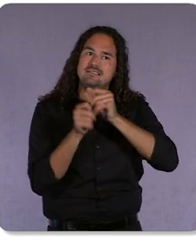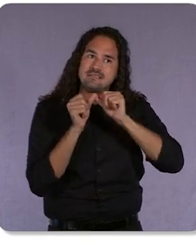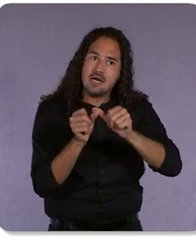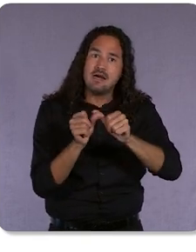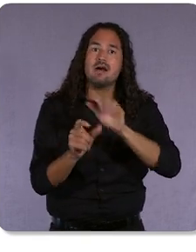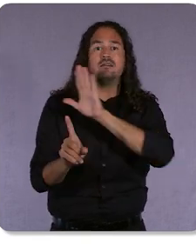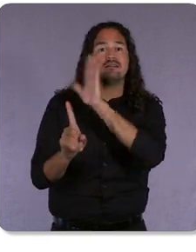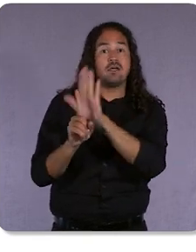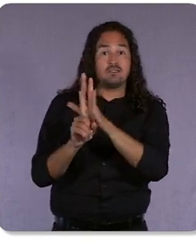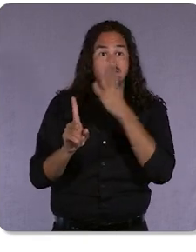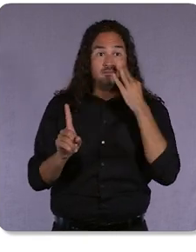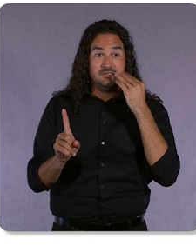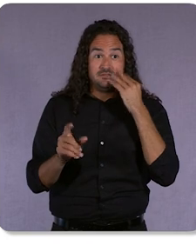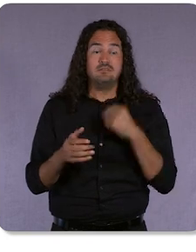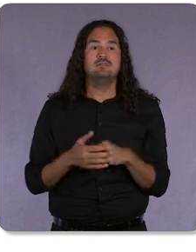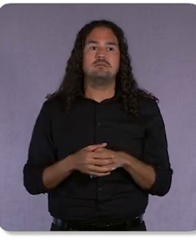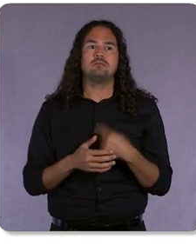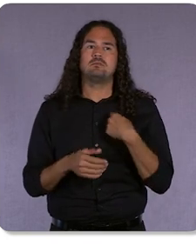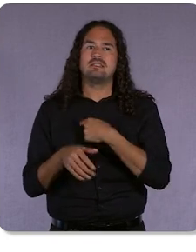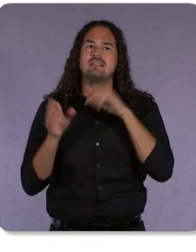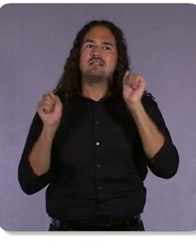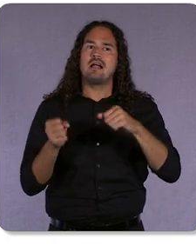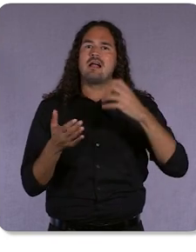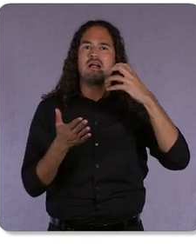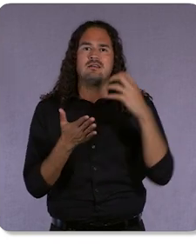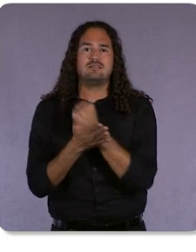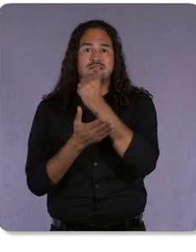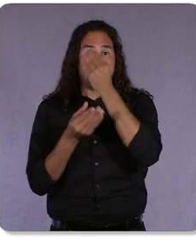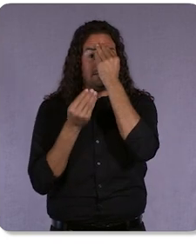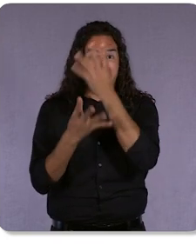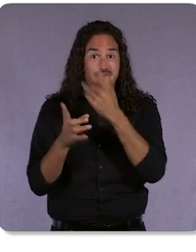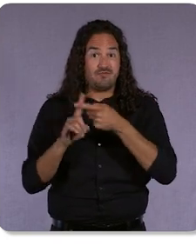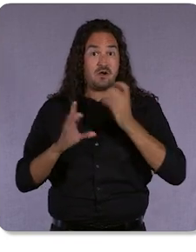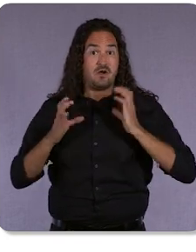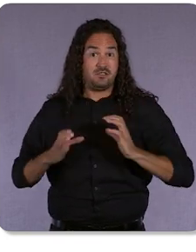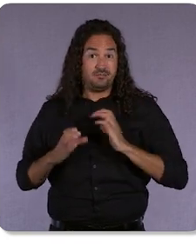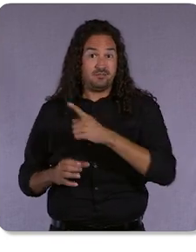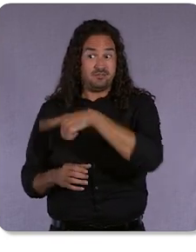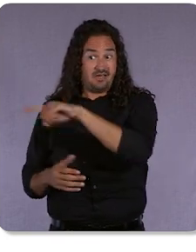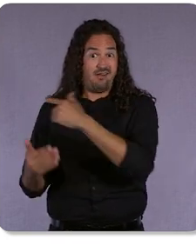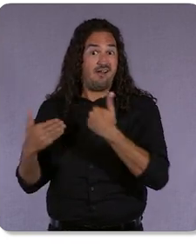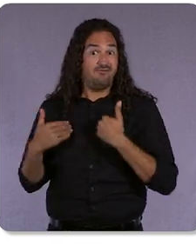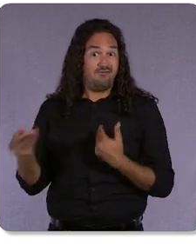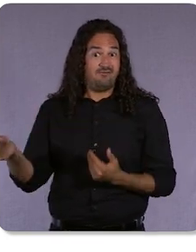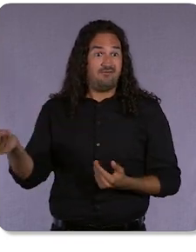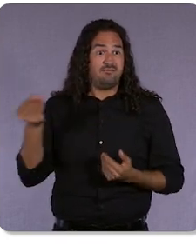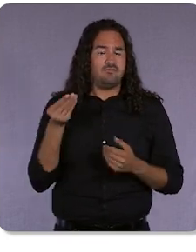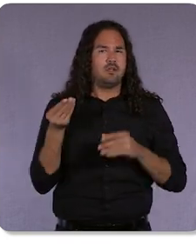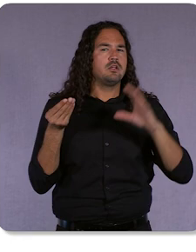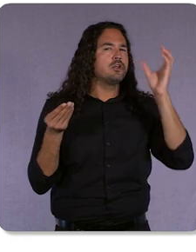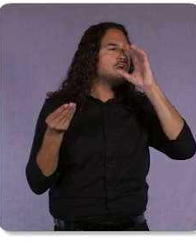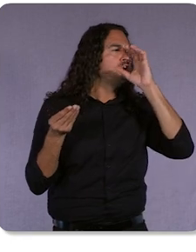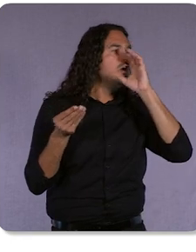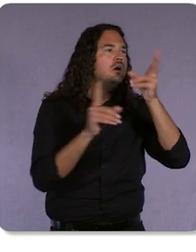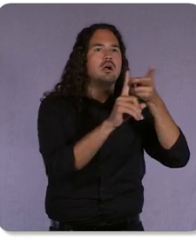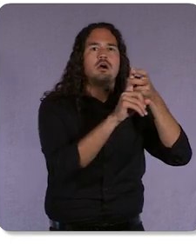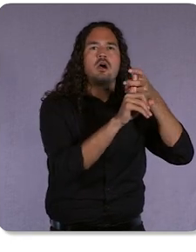to use data from the clients that we have to go find people just like them. In a way in which